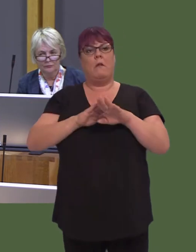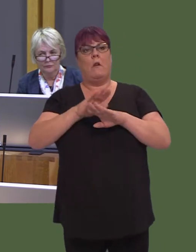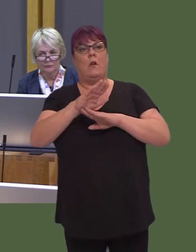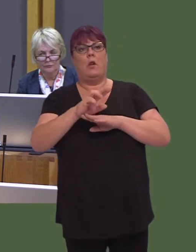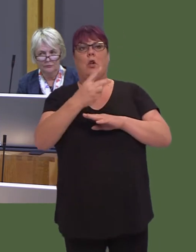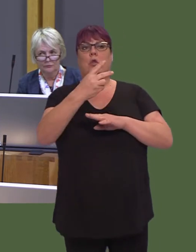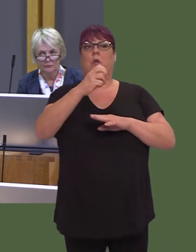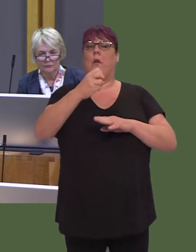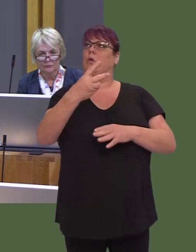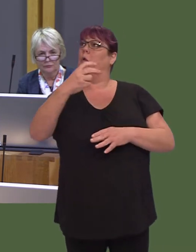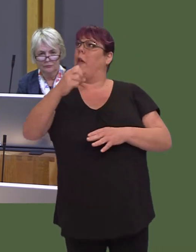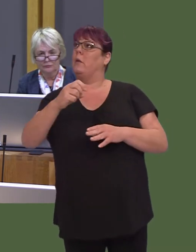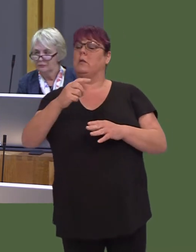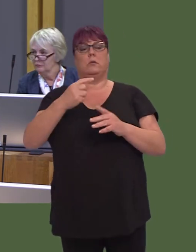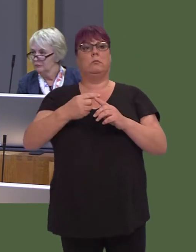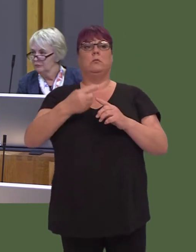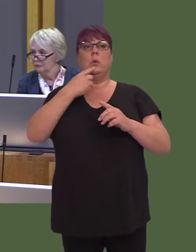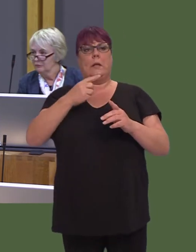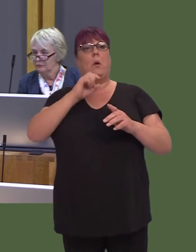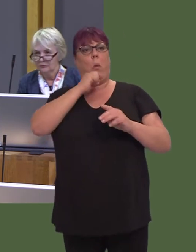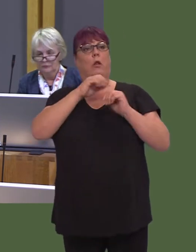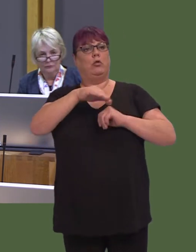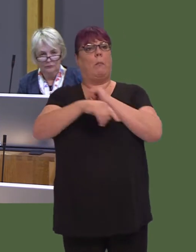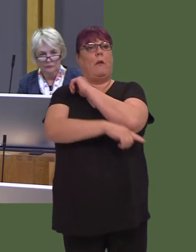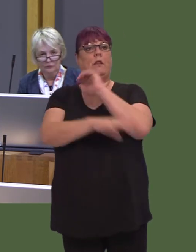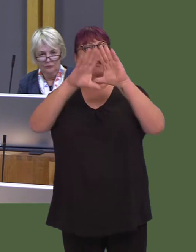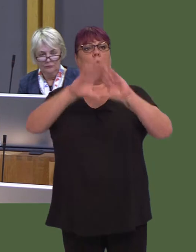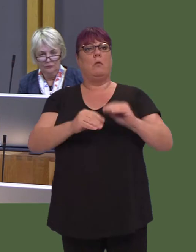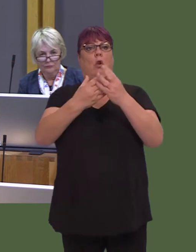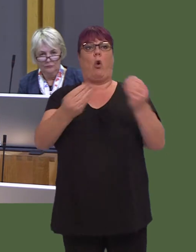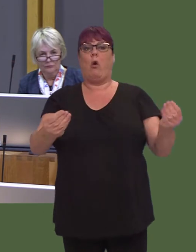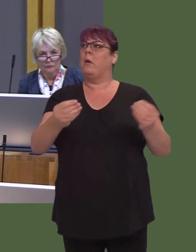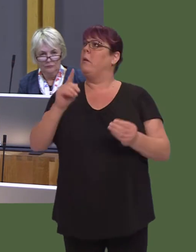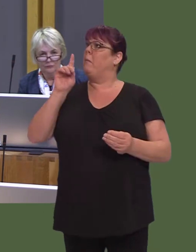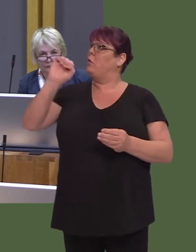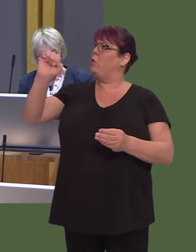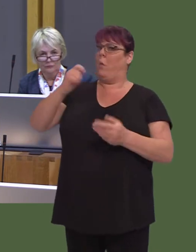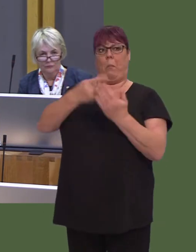eliminate child povertyówhy is your Government introducing a policy that is going to make it worse?